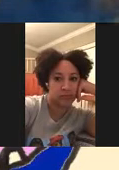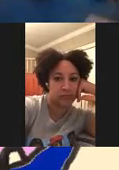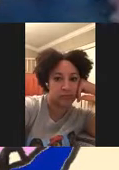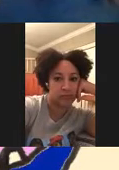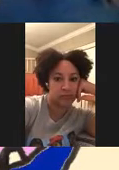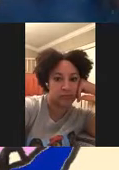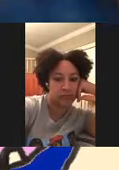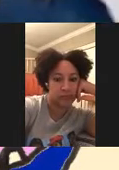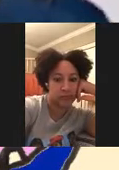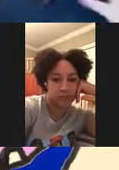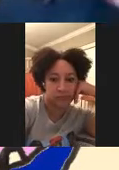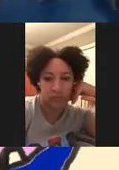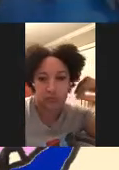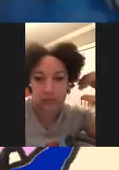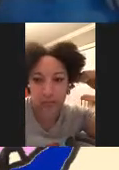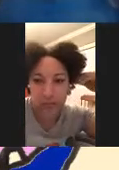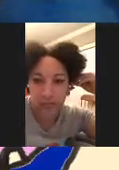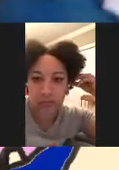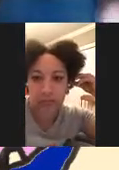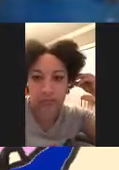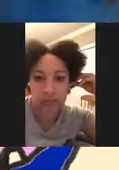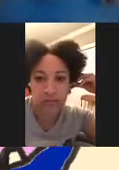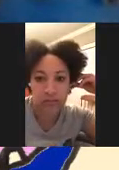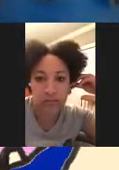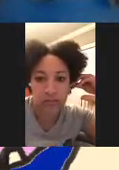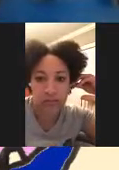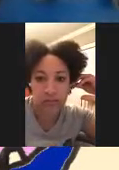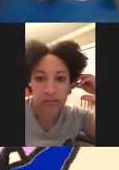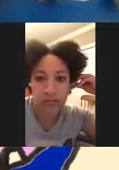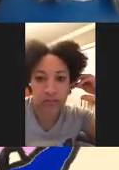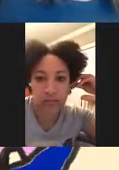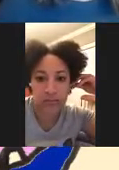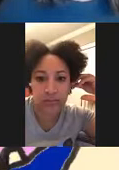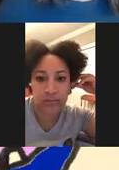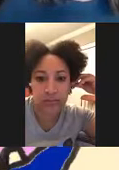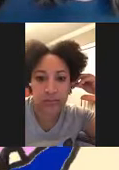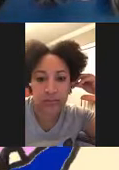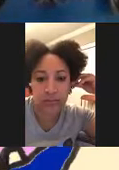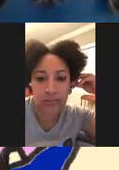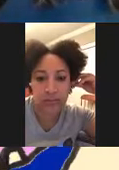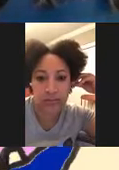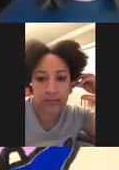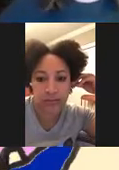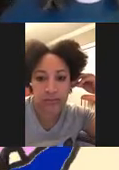and we now have a residency for local writers and we're, um, extending, uh, we're creating extended classes, so six week classes, which we'll start offering a little bit later this year, um,